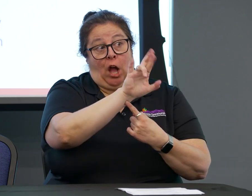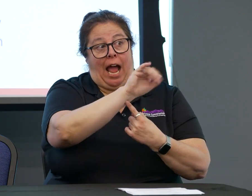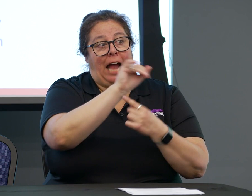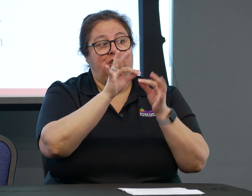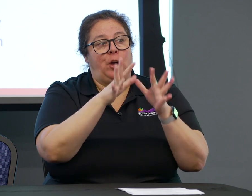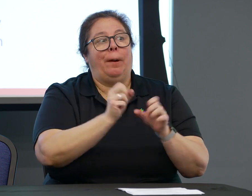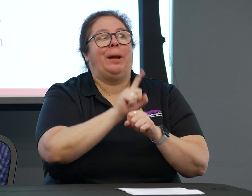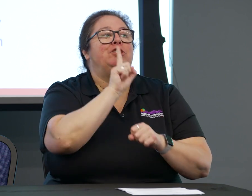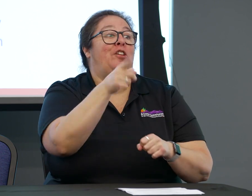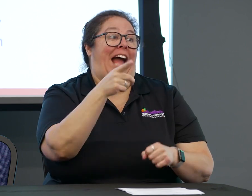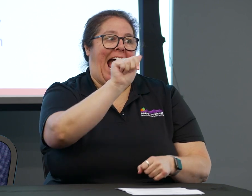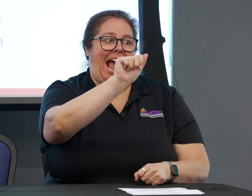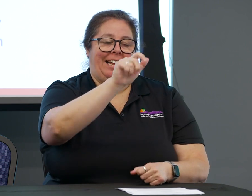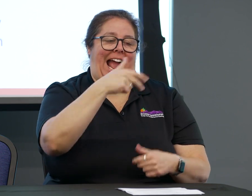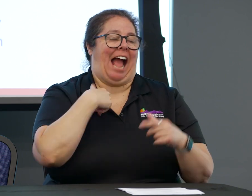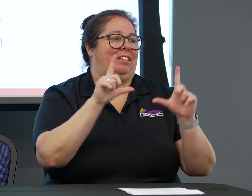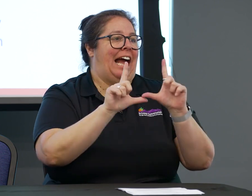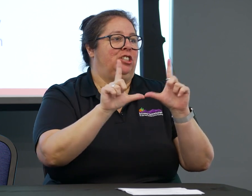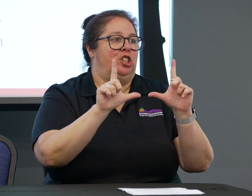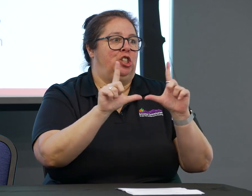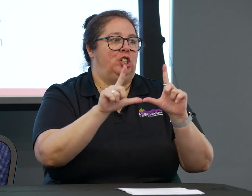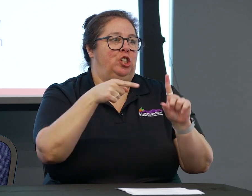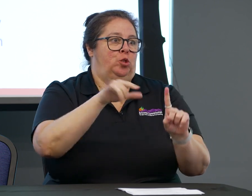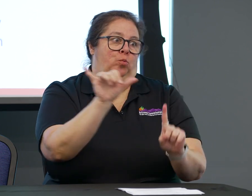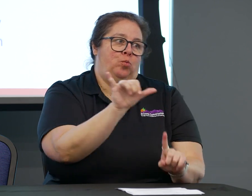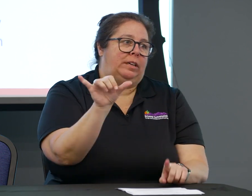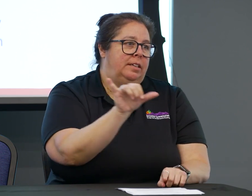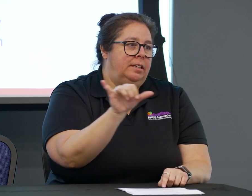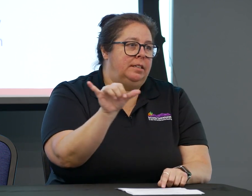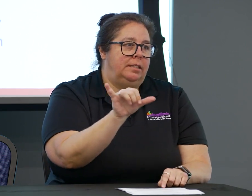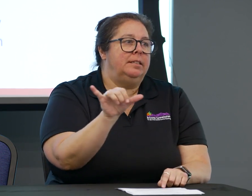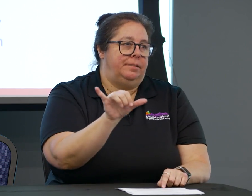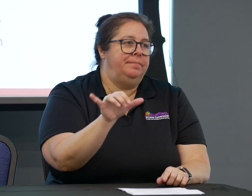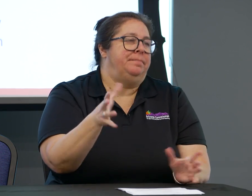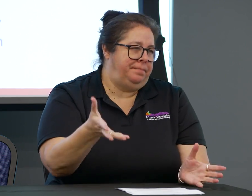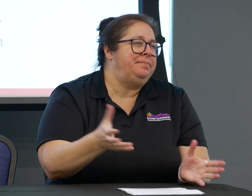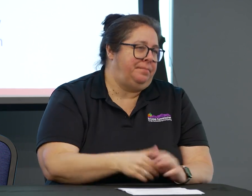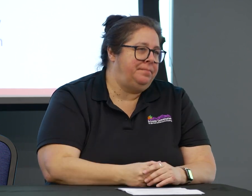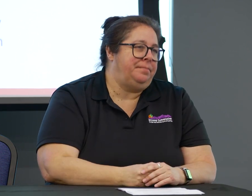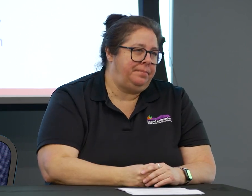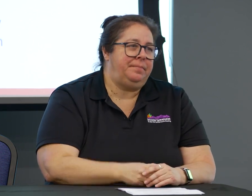Also with video remote interpreting, be sure that the interpreter's licensed as well.